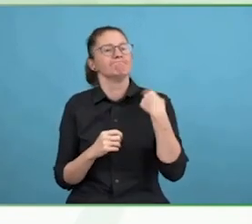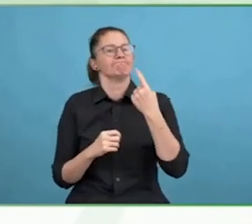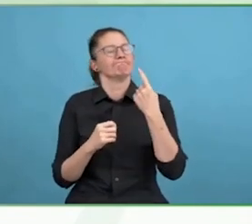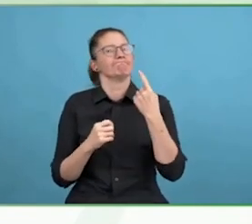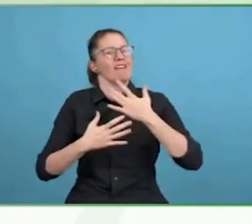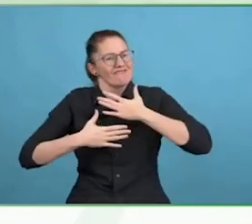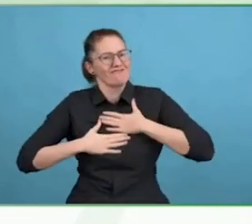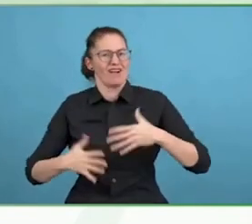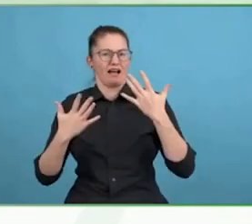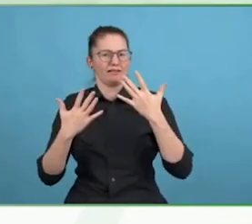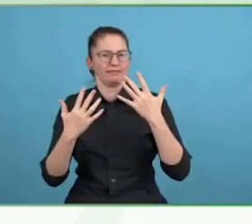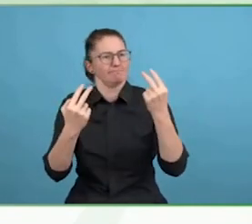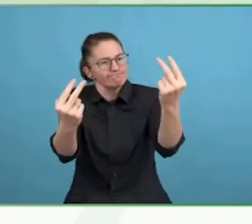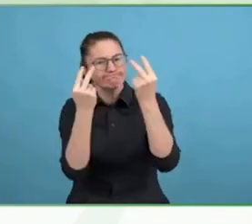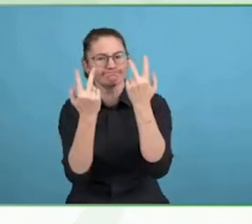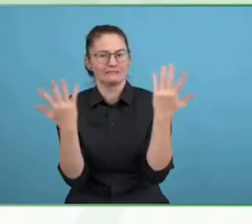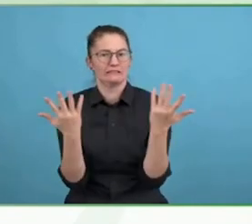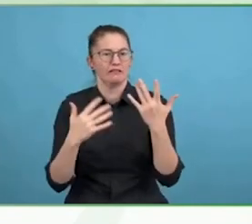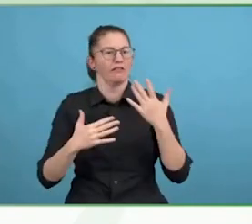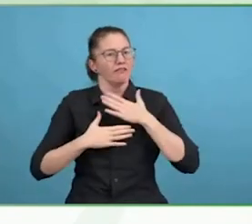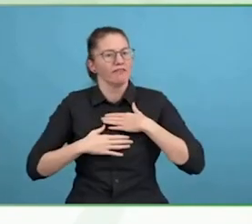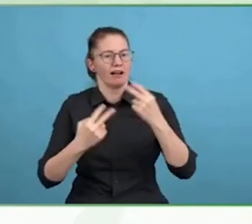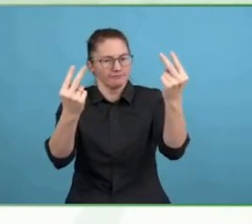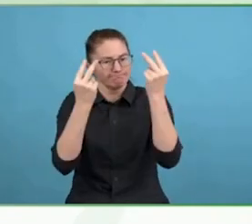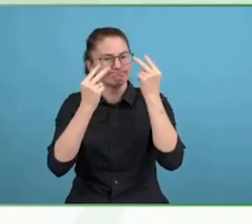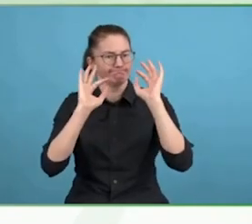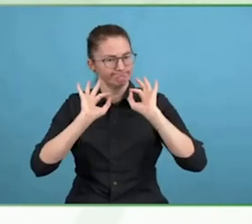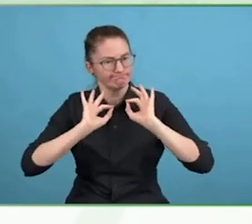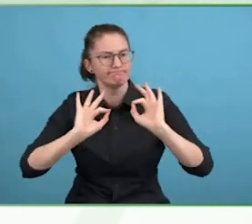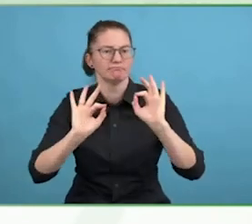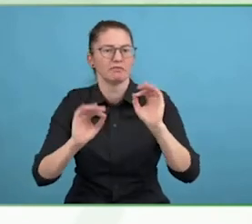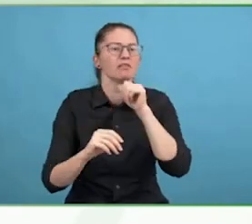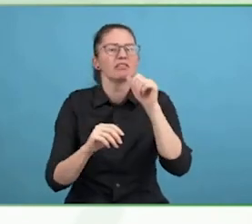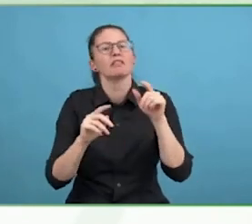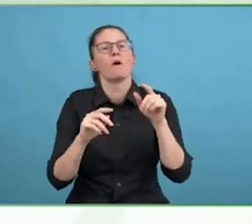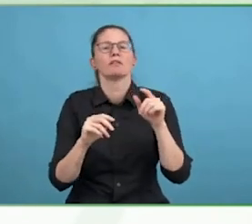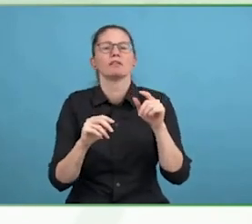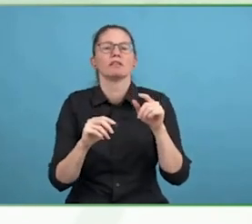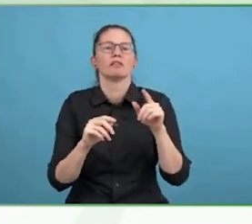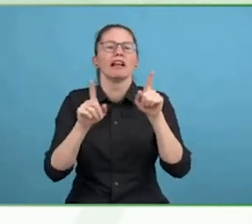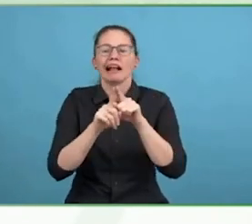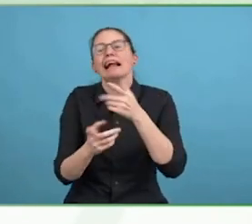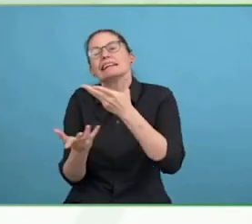yourself and know that you're on a learning experience because it is so natural for people to make assumptions.